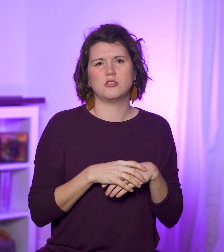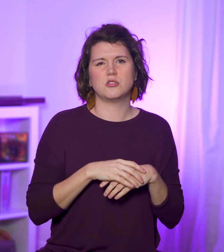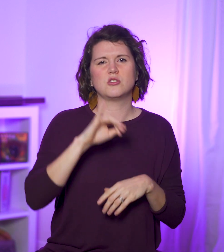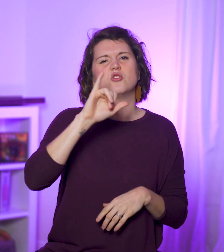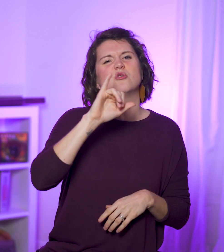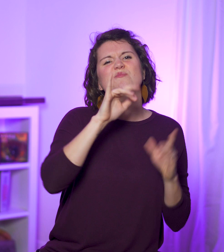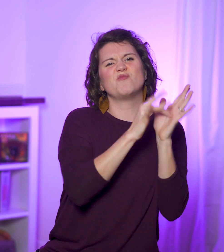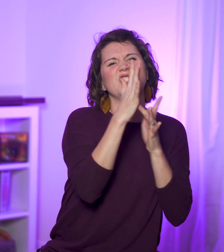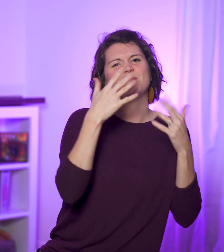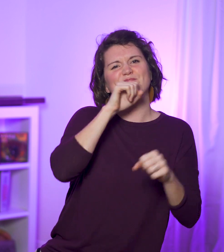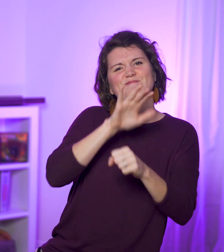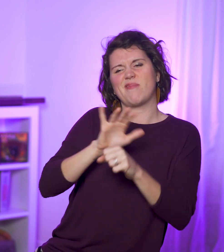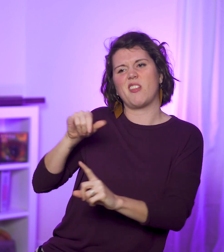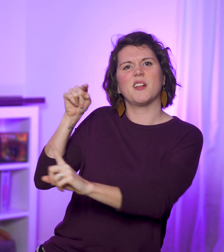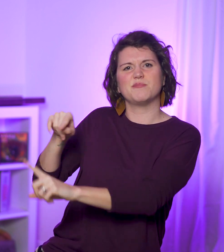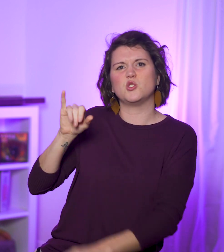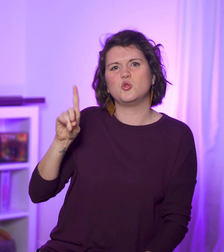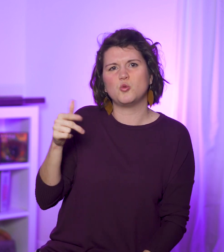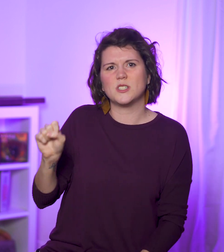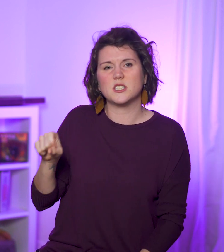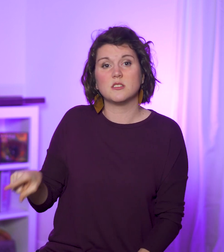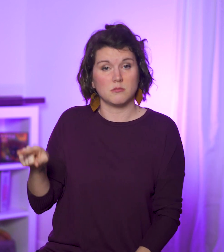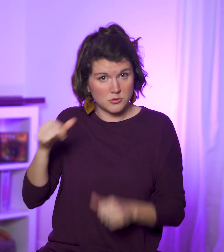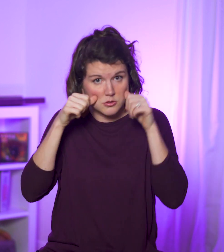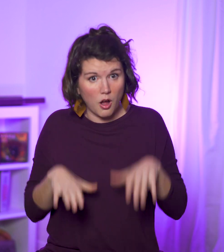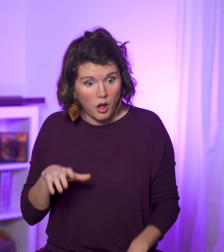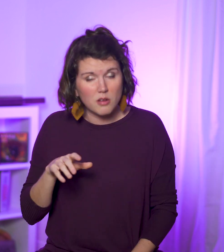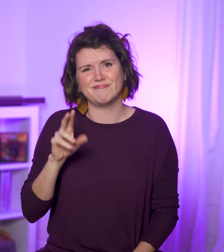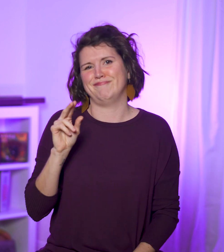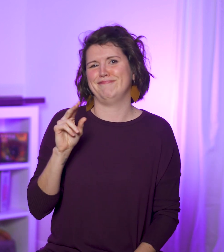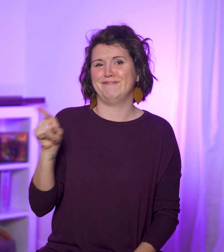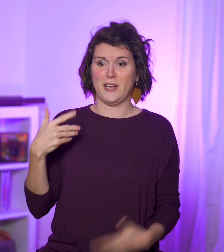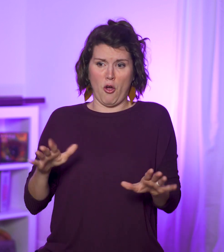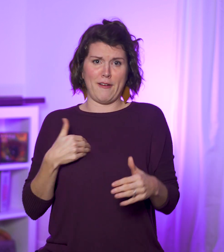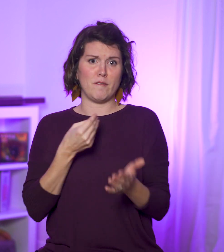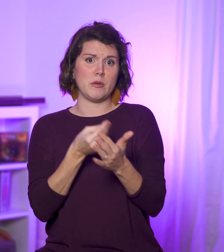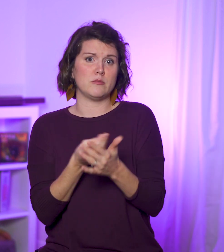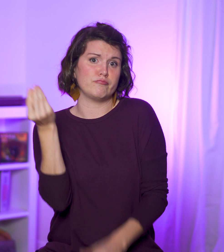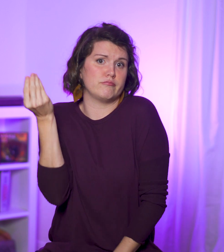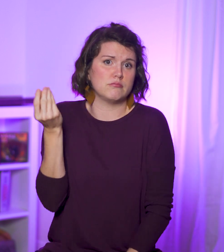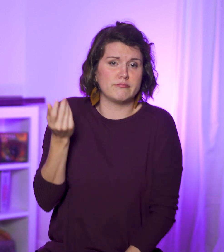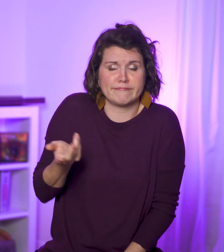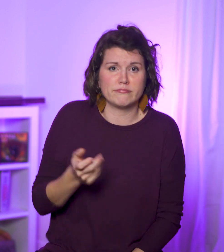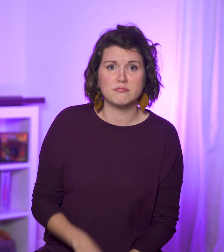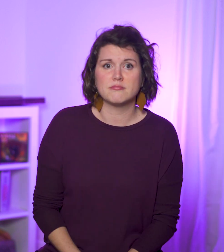Jesus affirms that it’s him. Judas isn’t shocked by this; he’s already got the silver in hand.